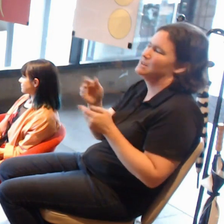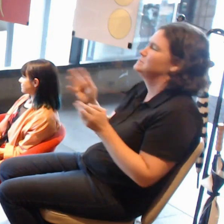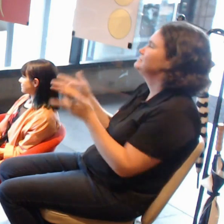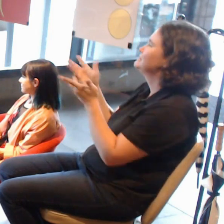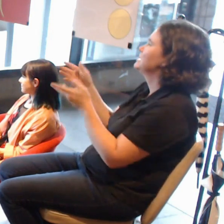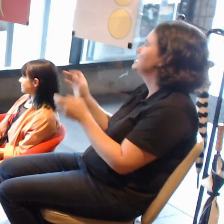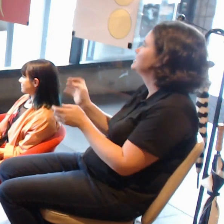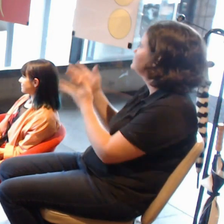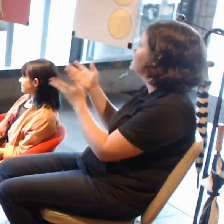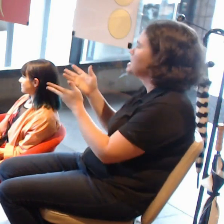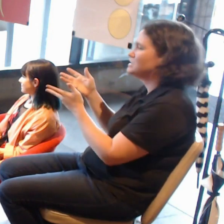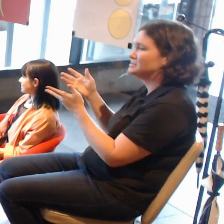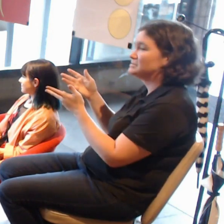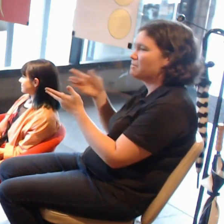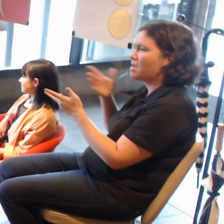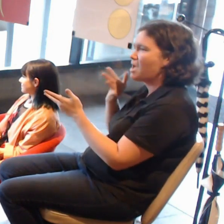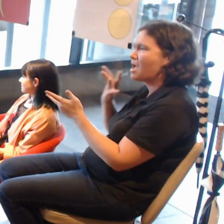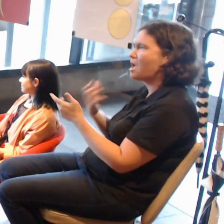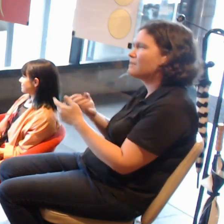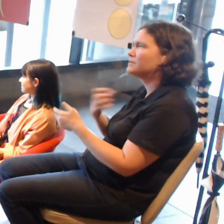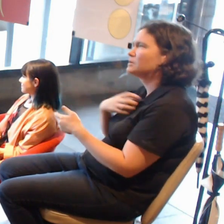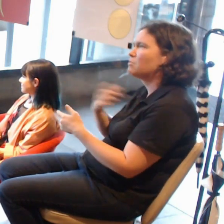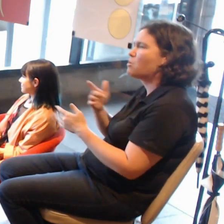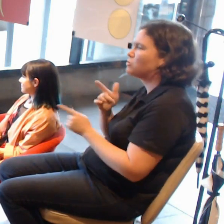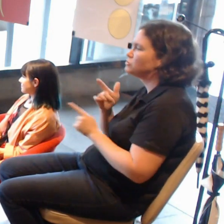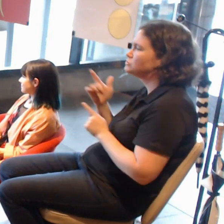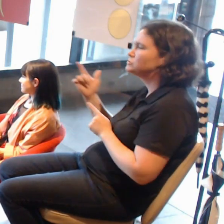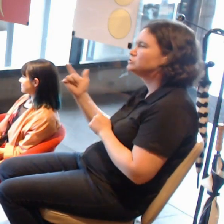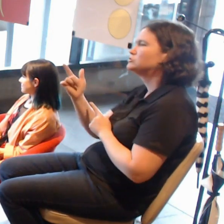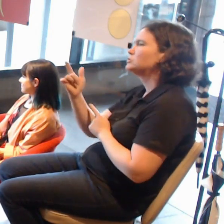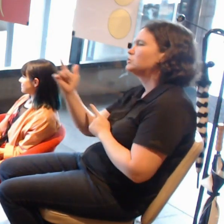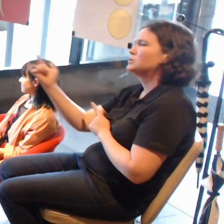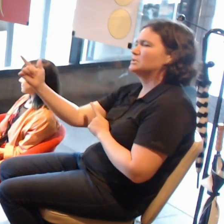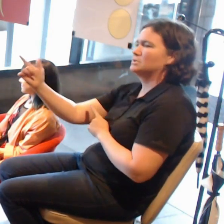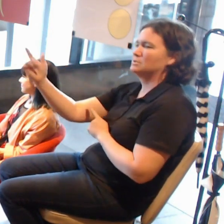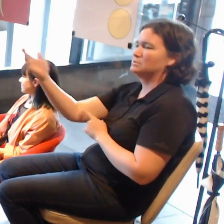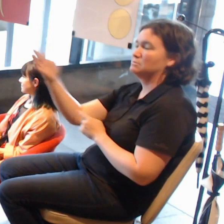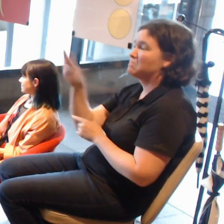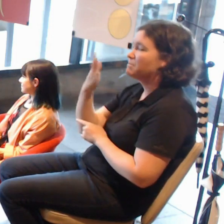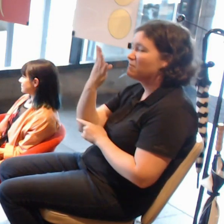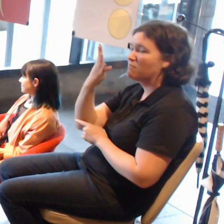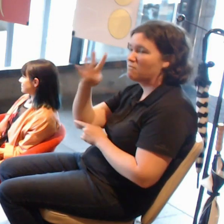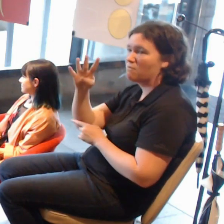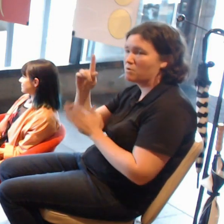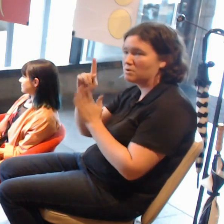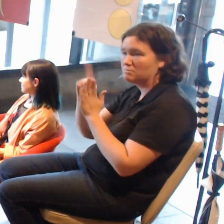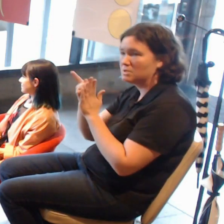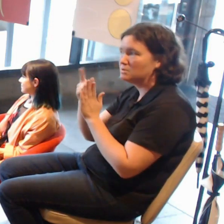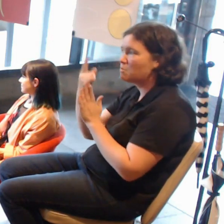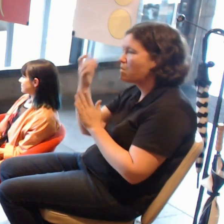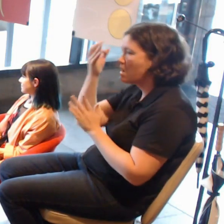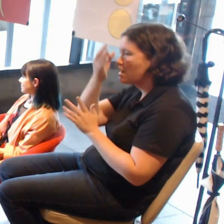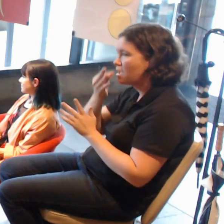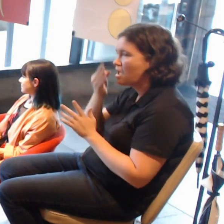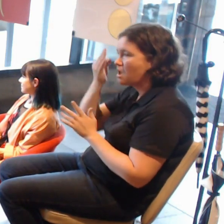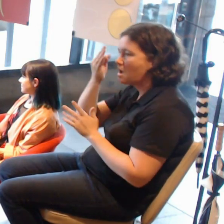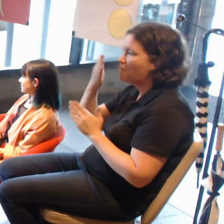But actually going on a journey that might last 40 minutes to one hour, that would be great.